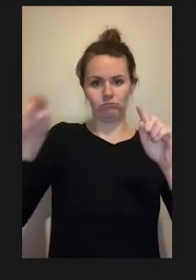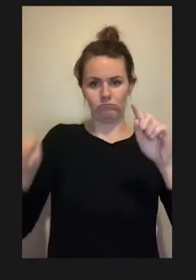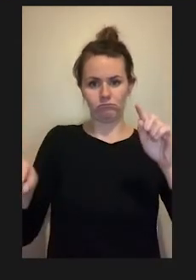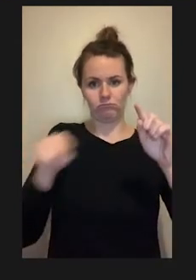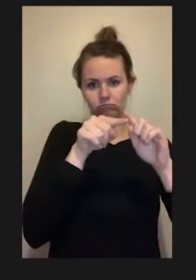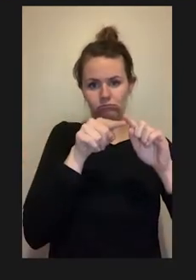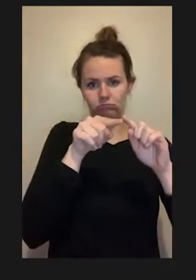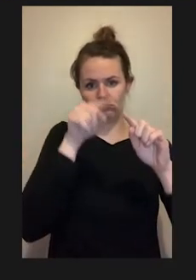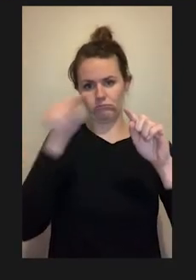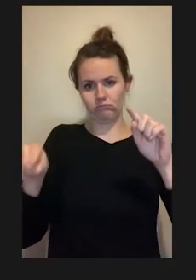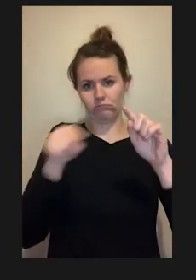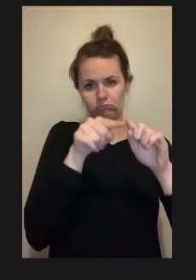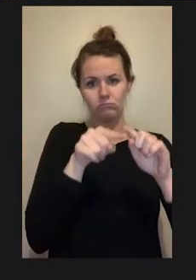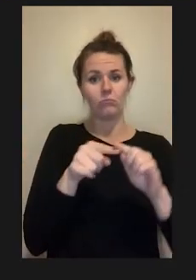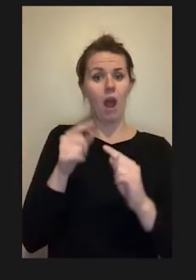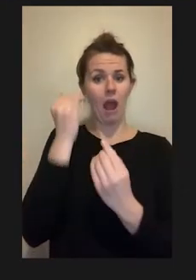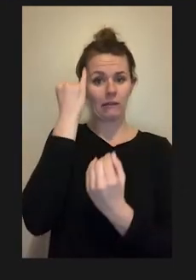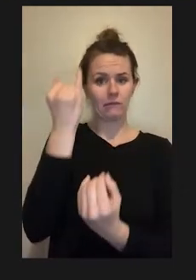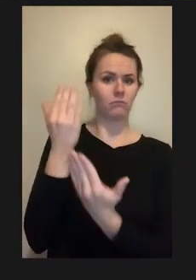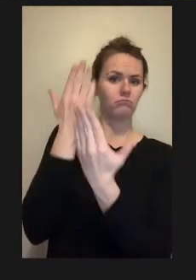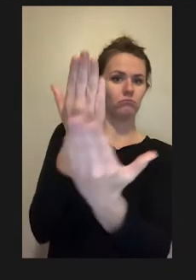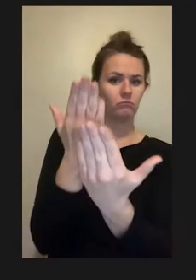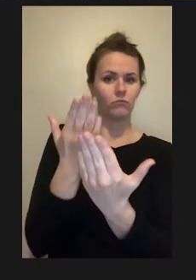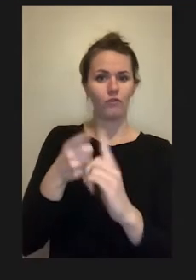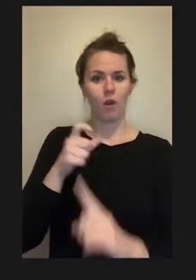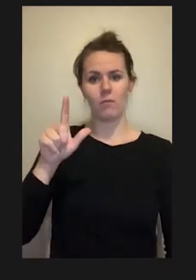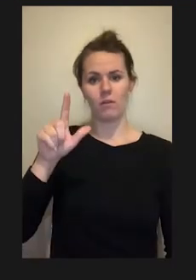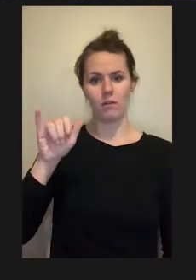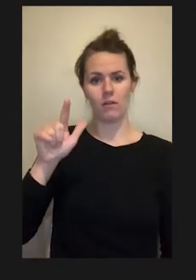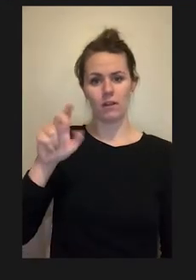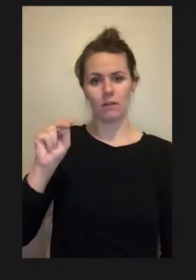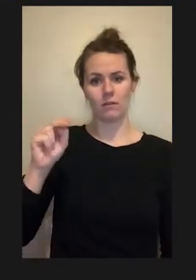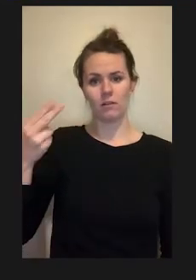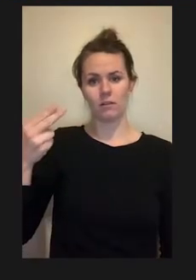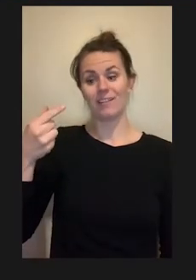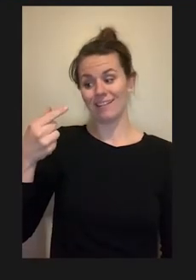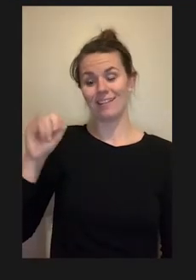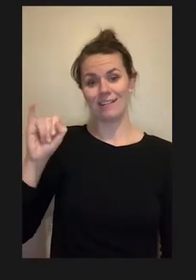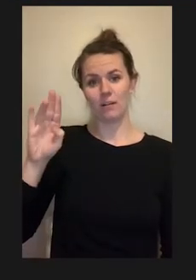And if you're not familiar with that, that's the idea of for maximum efficiency in the kitchen